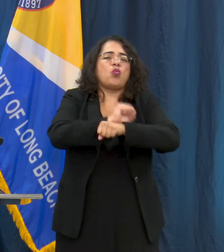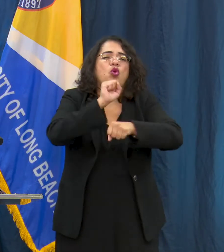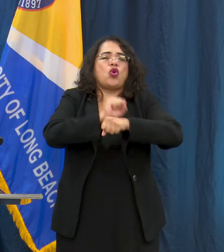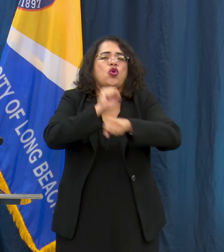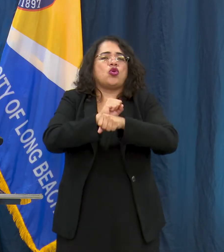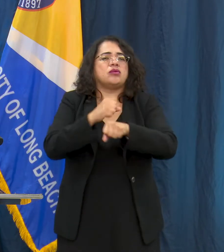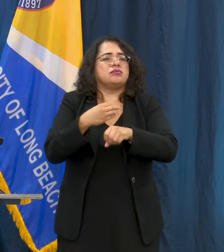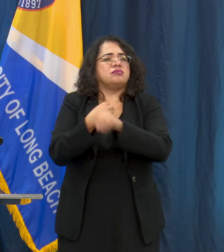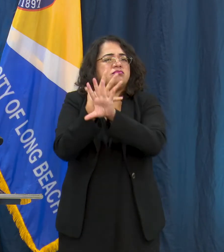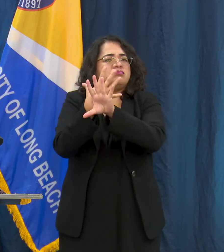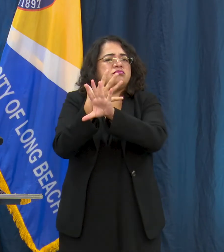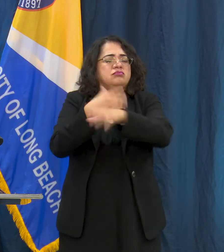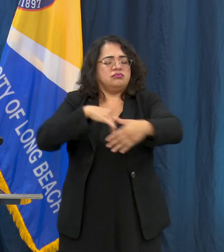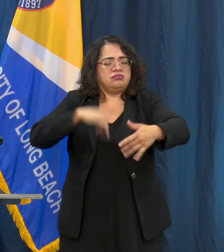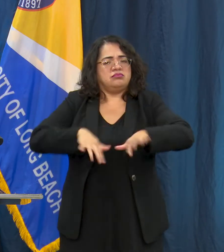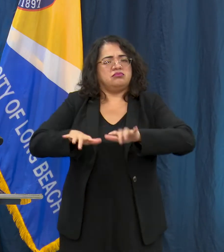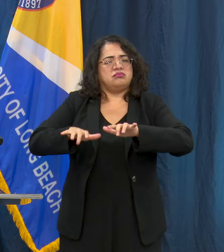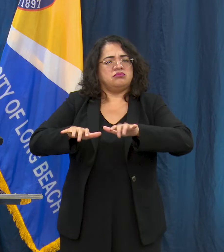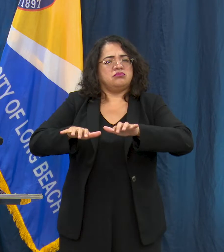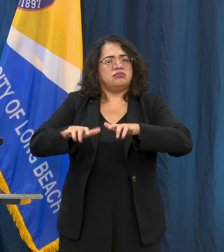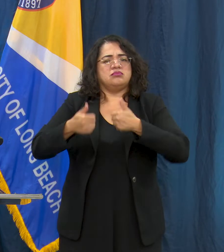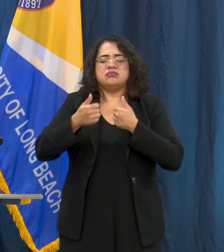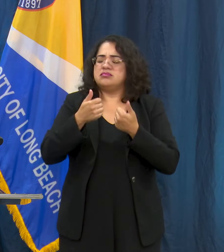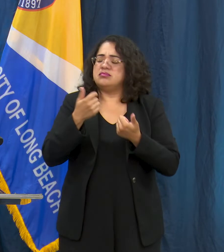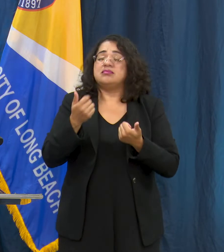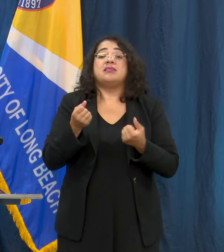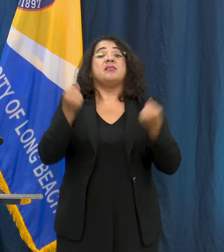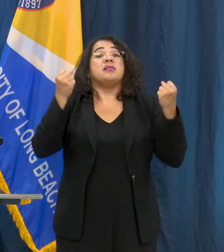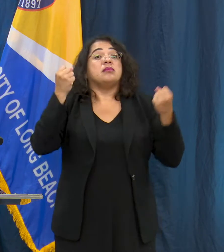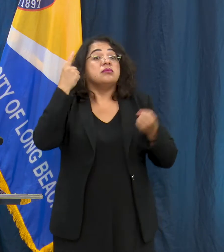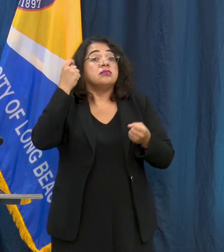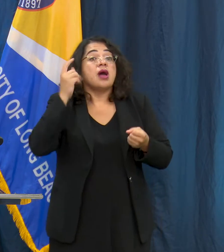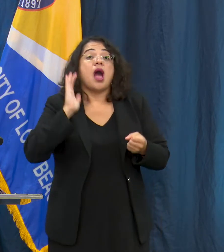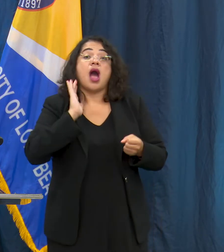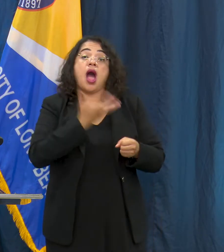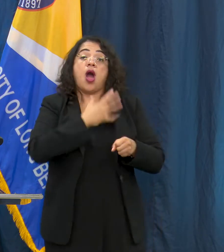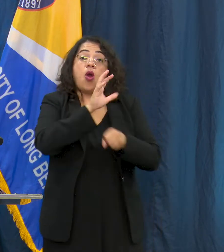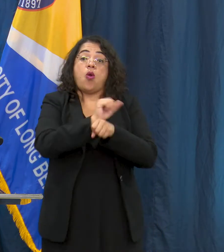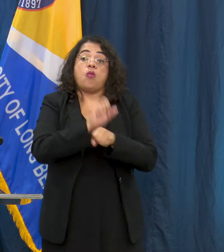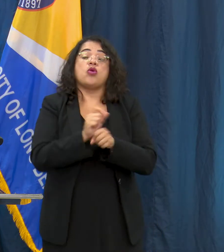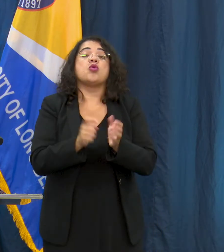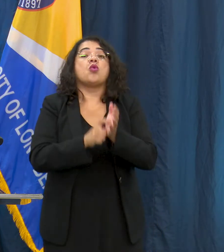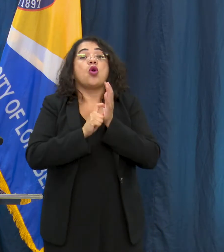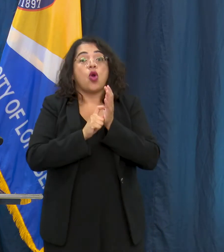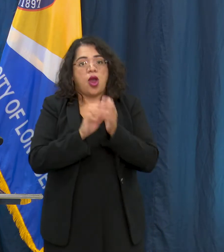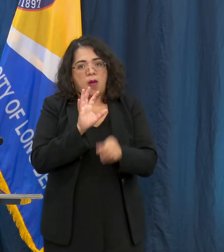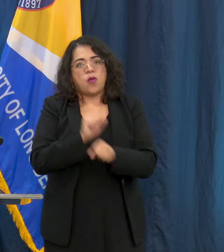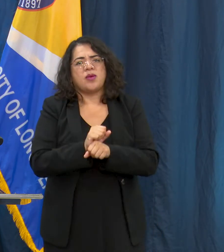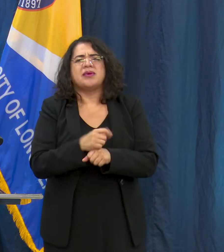everyone that our testing sites do require appointments. There are a lot of people who are there saying okay well there are no appointments available, I'm